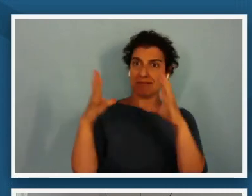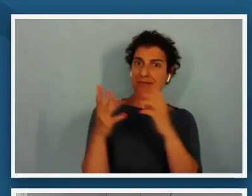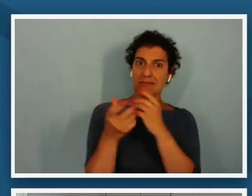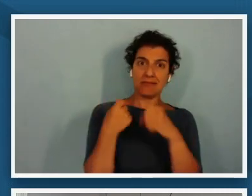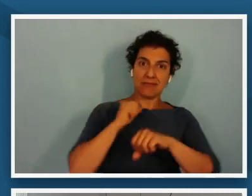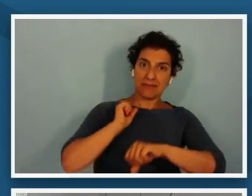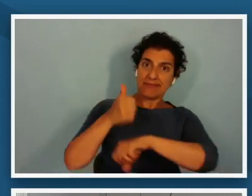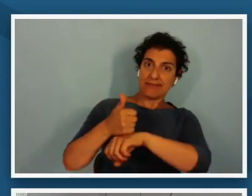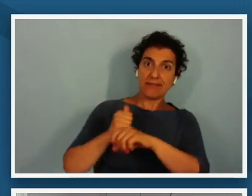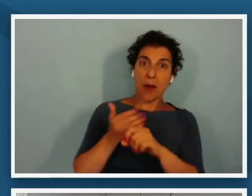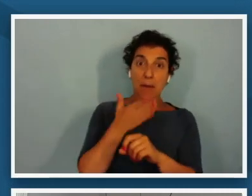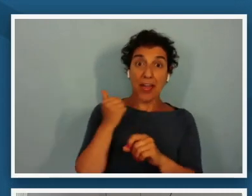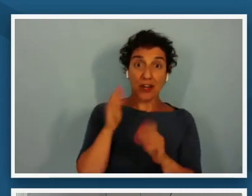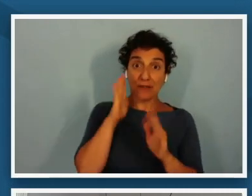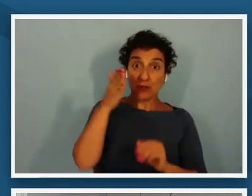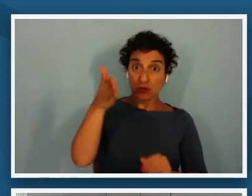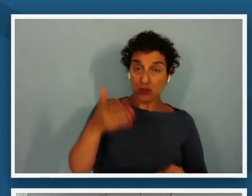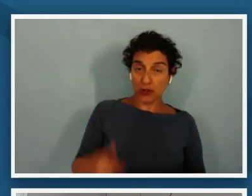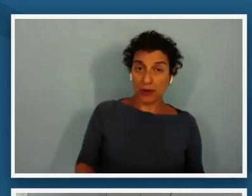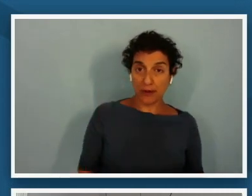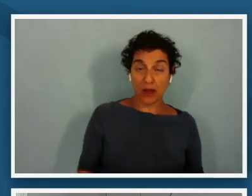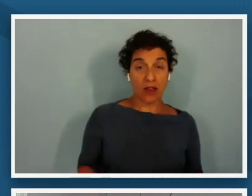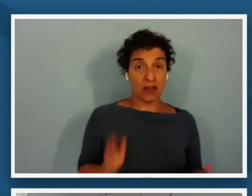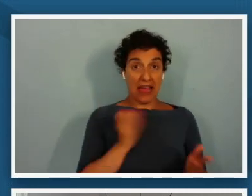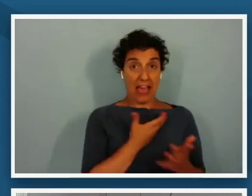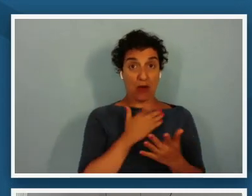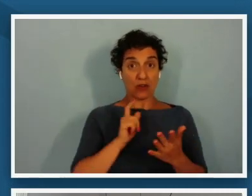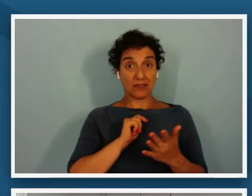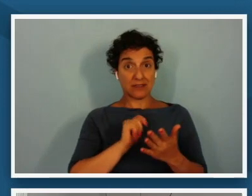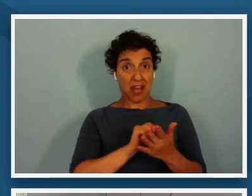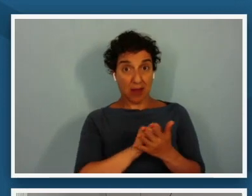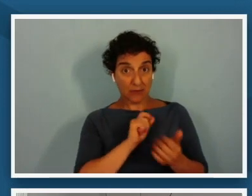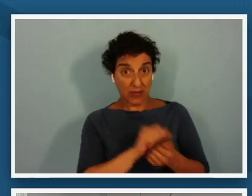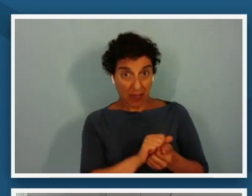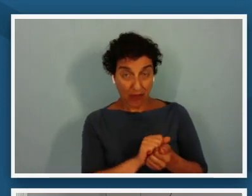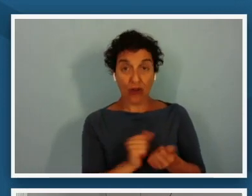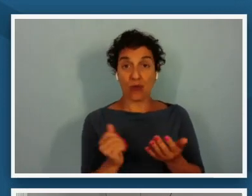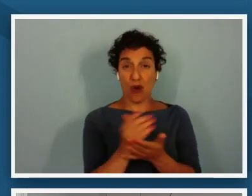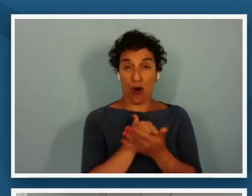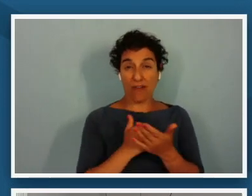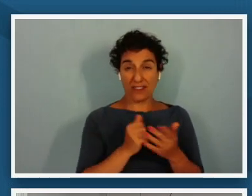time together we're harvesting works from our three different collections as